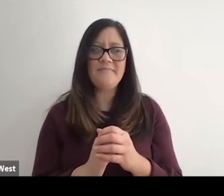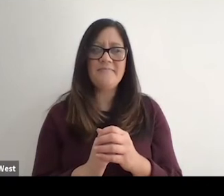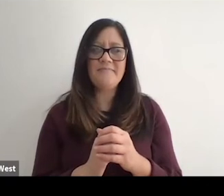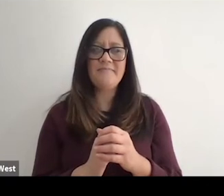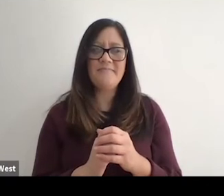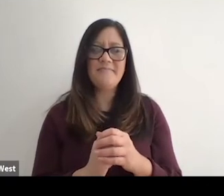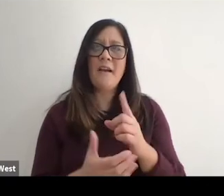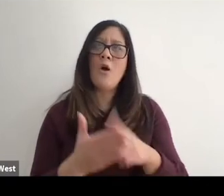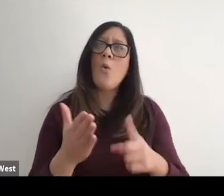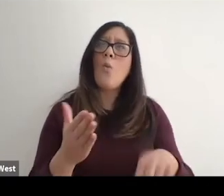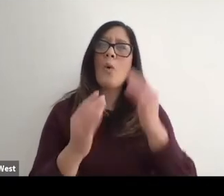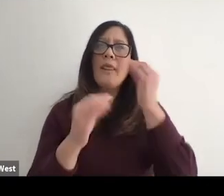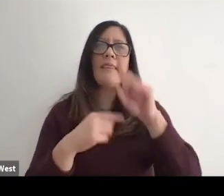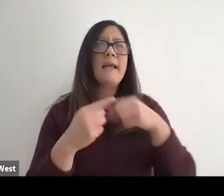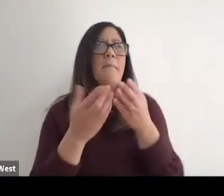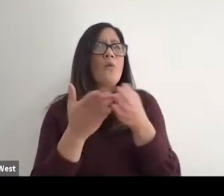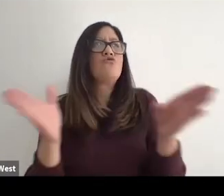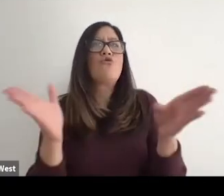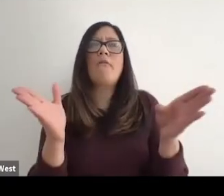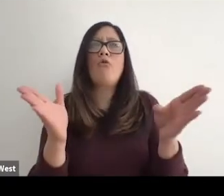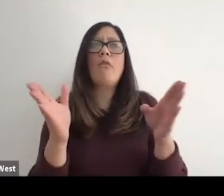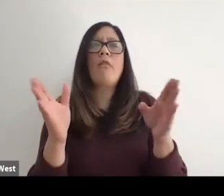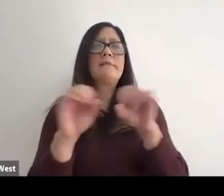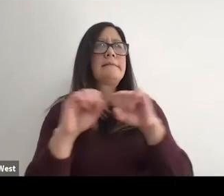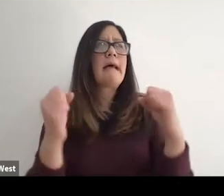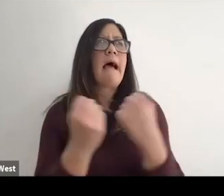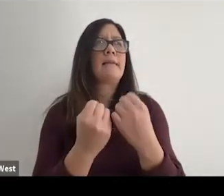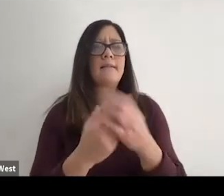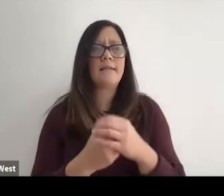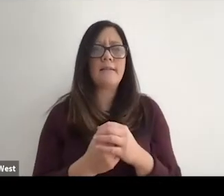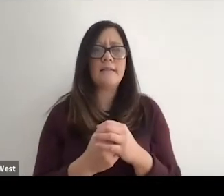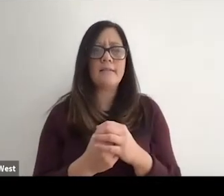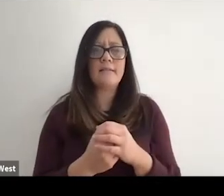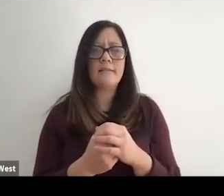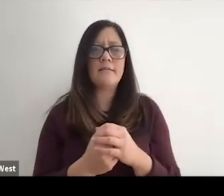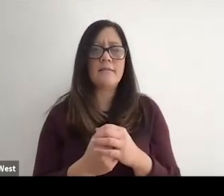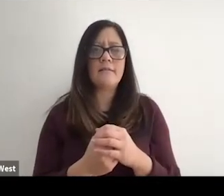we think about in General Society. What we think about in a lot of.